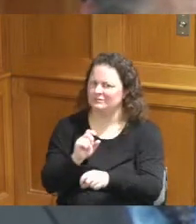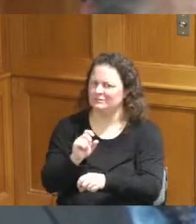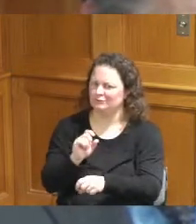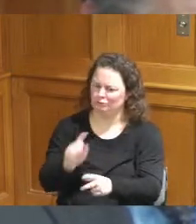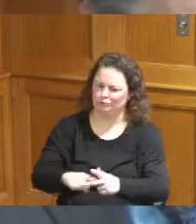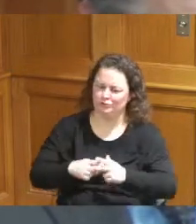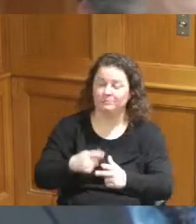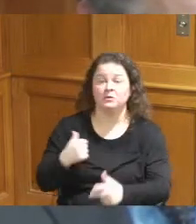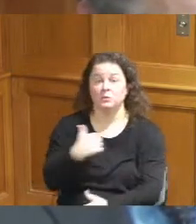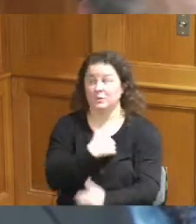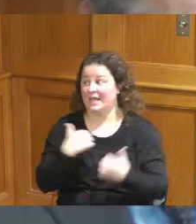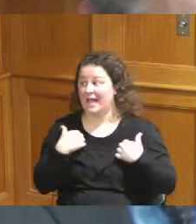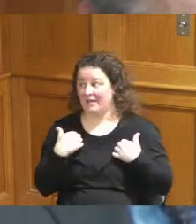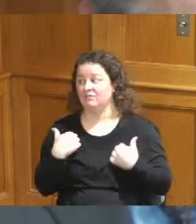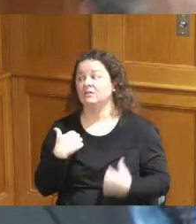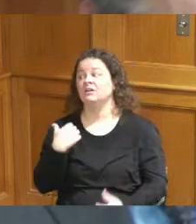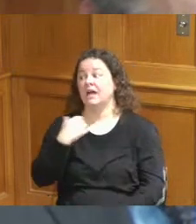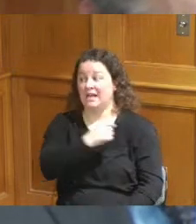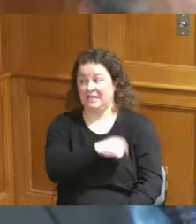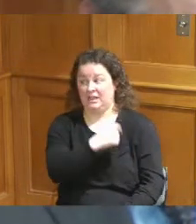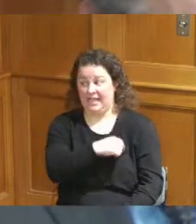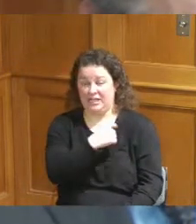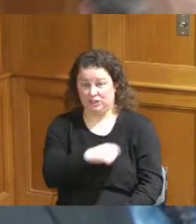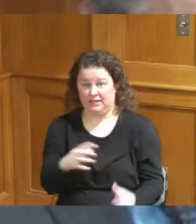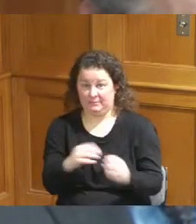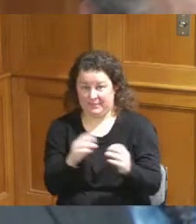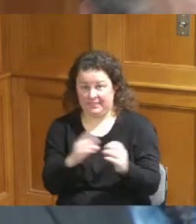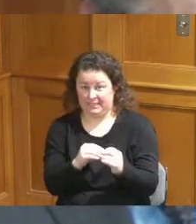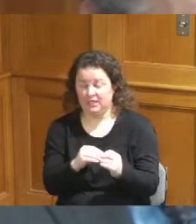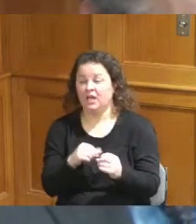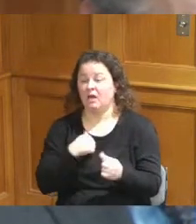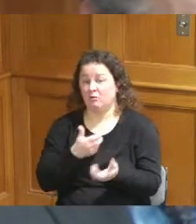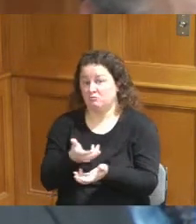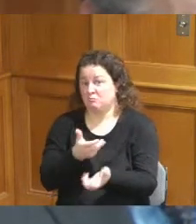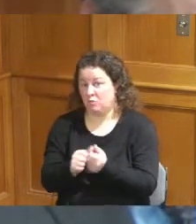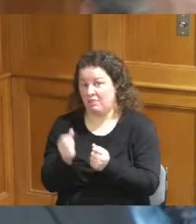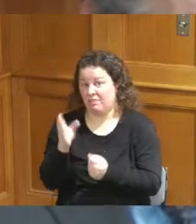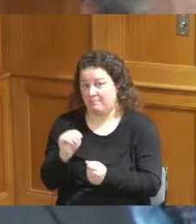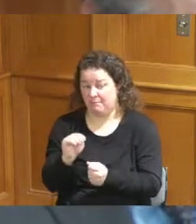and I know it's on the list of things to discuss with the delegation our state Representative Cindy